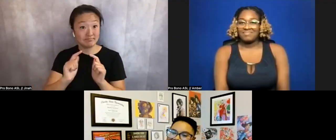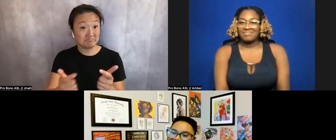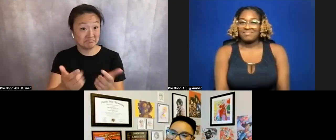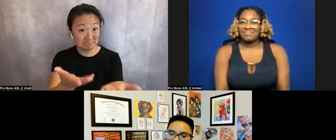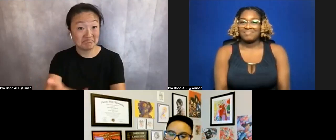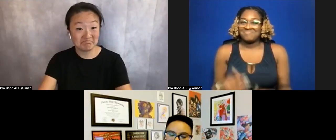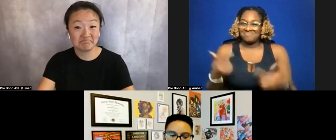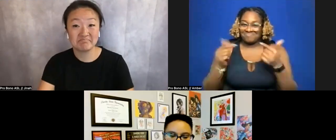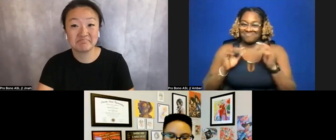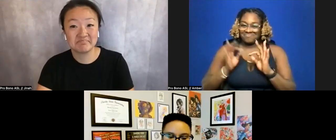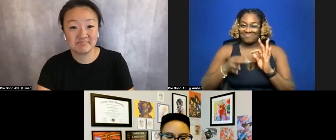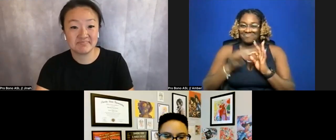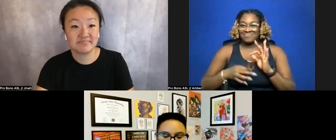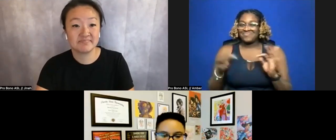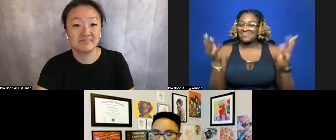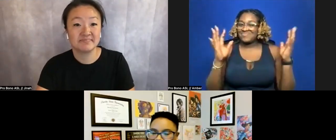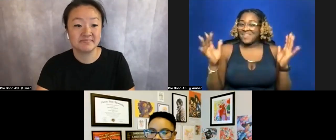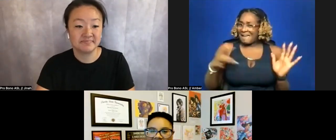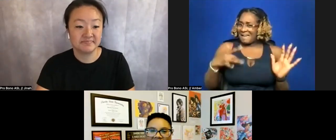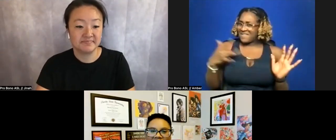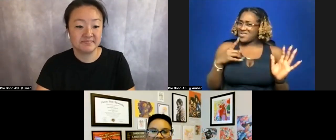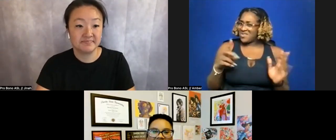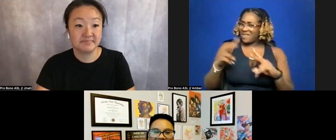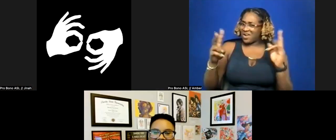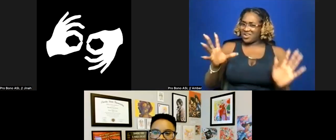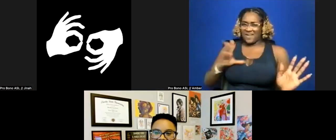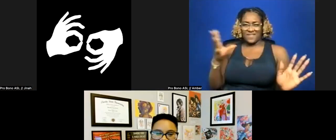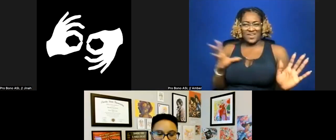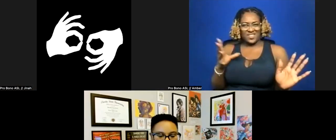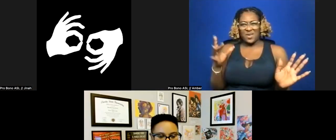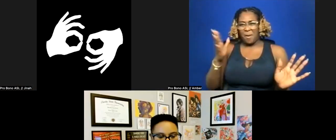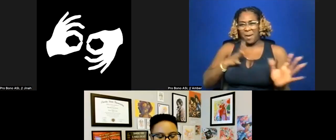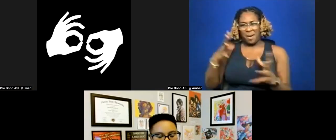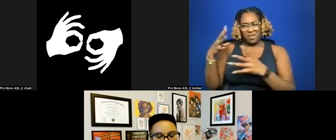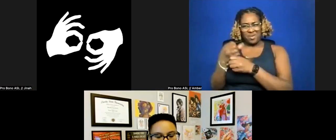I feel so official, that bio makes me always feel so official. Thank you so much, hello,